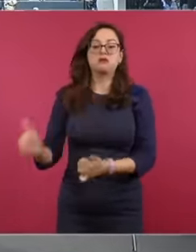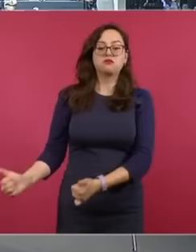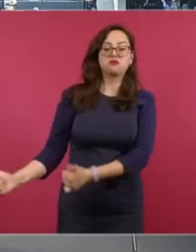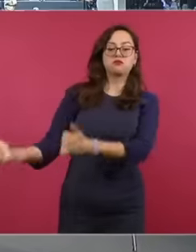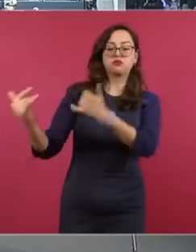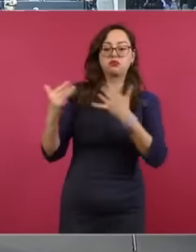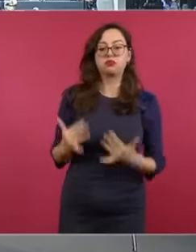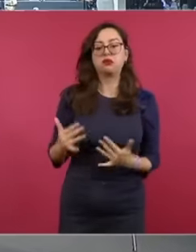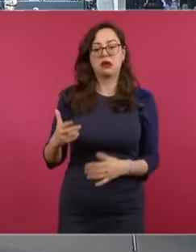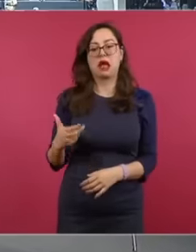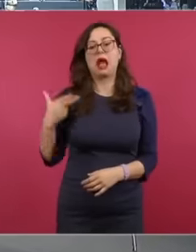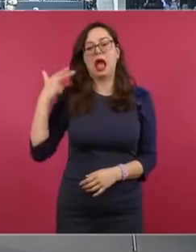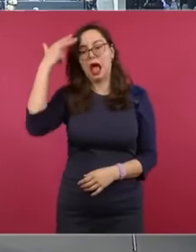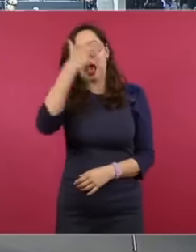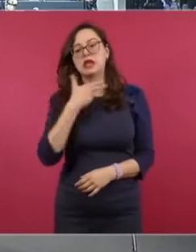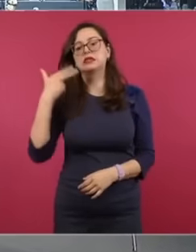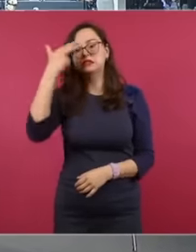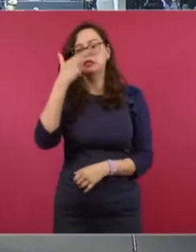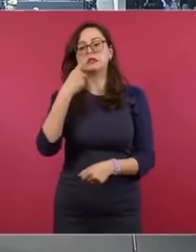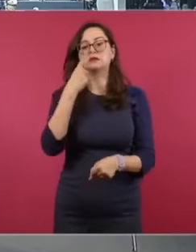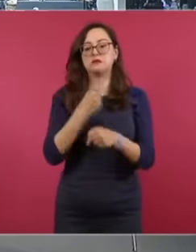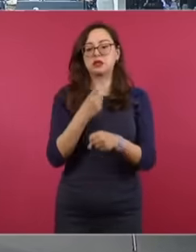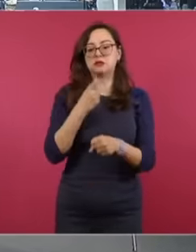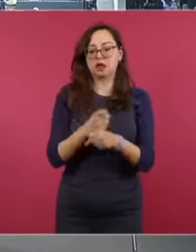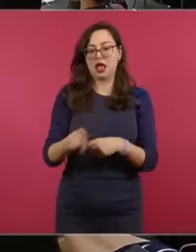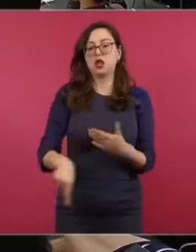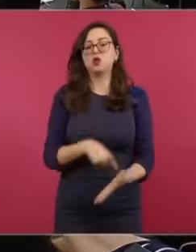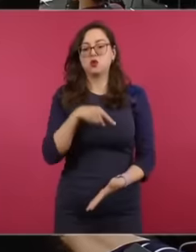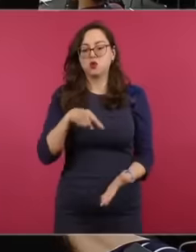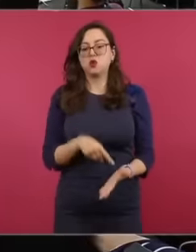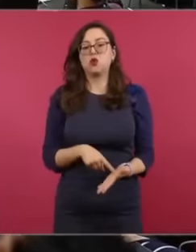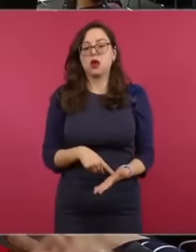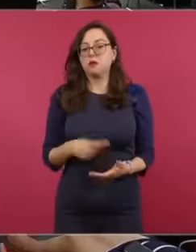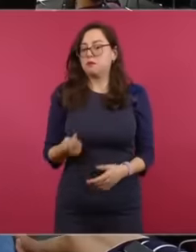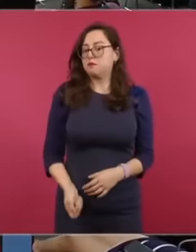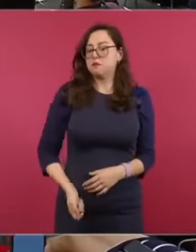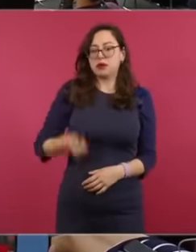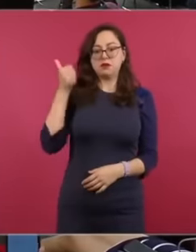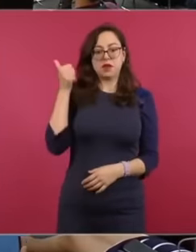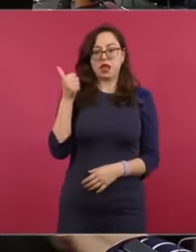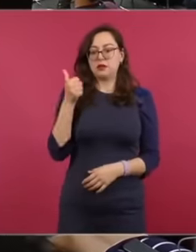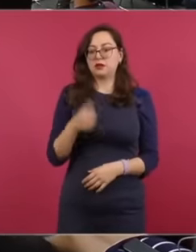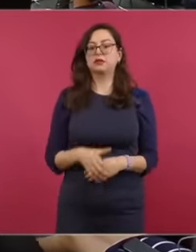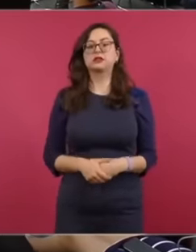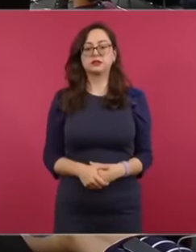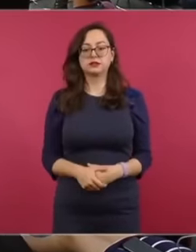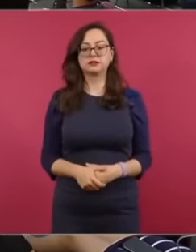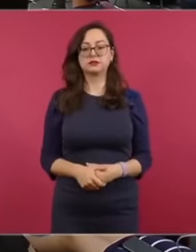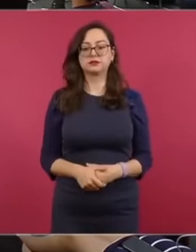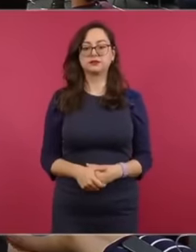Haitians in the first place for the first time in history of migrations to our country,